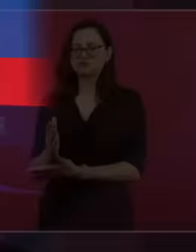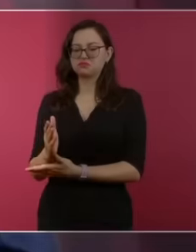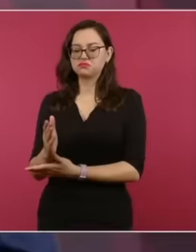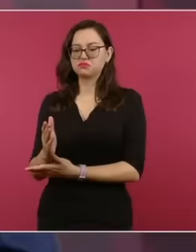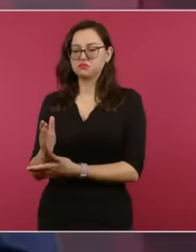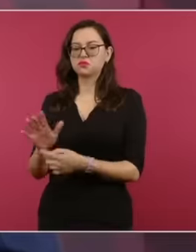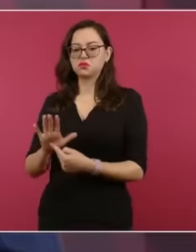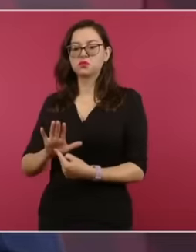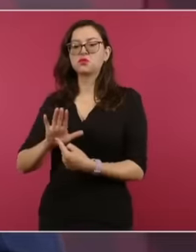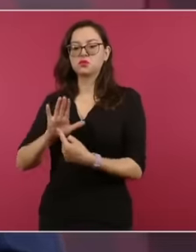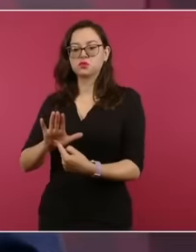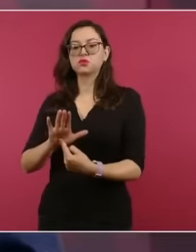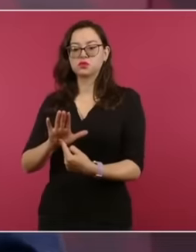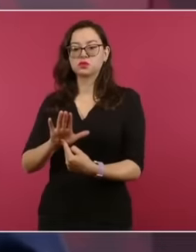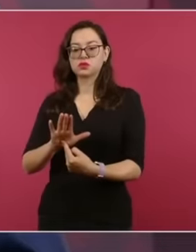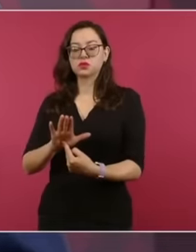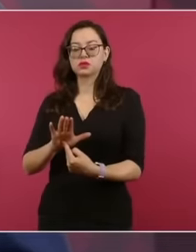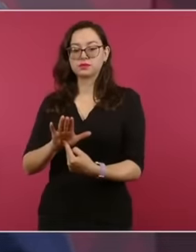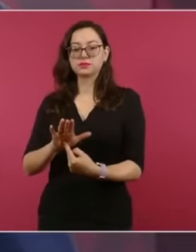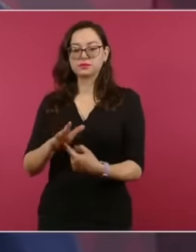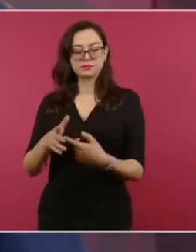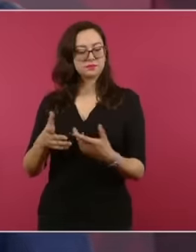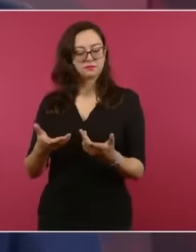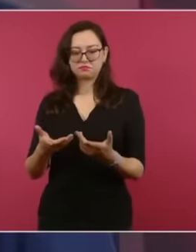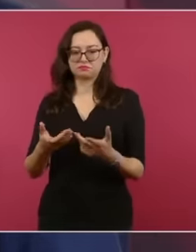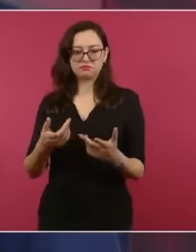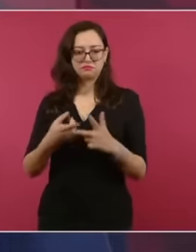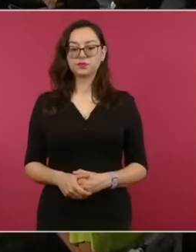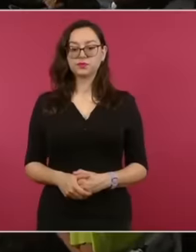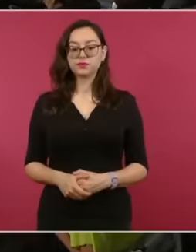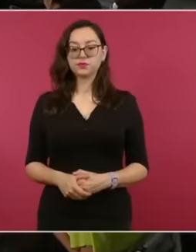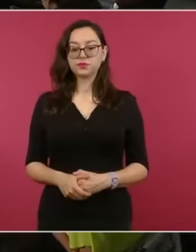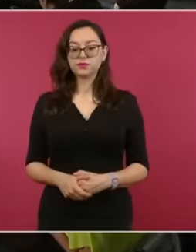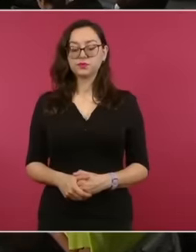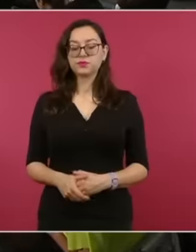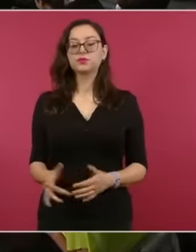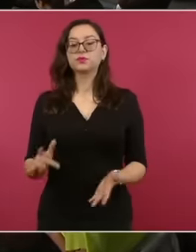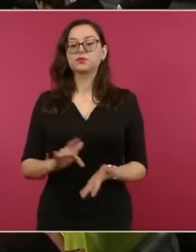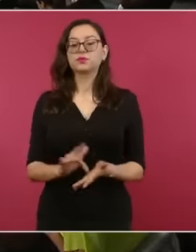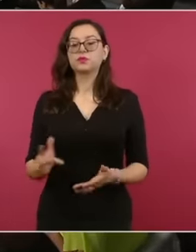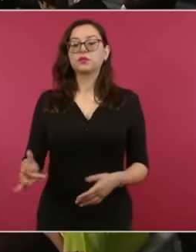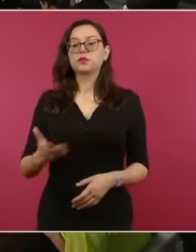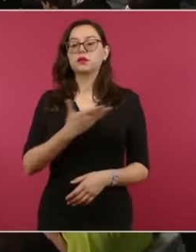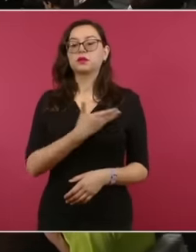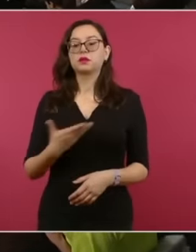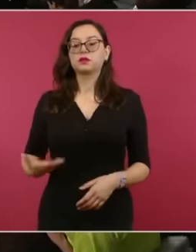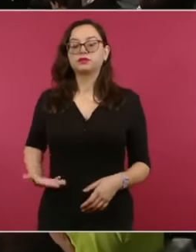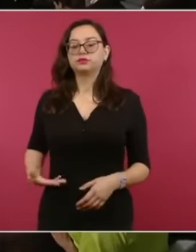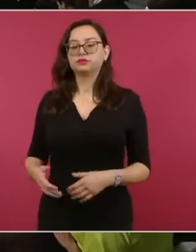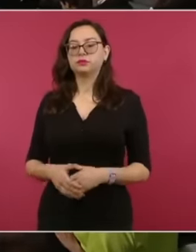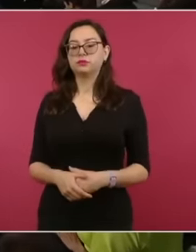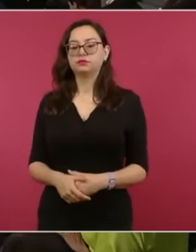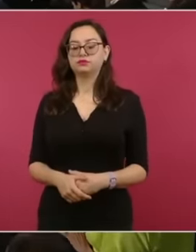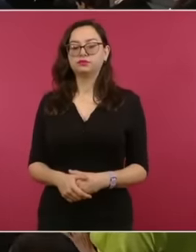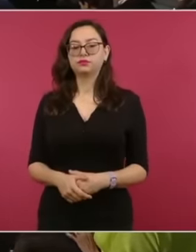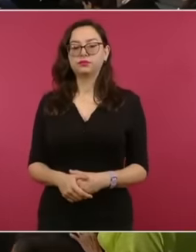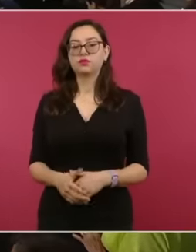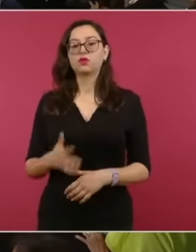let's get into the matter. Thank you very much and very good morning. We are here on the instructions